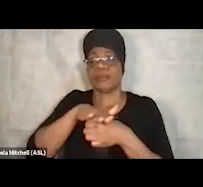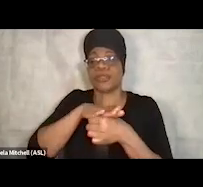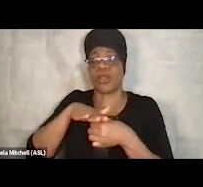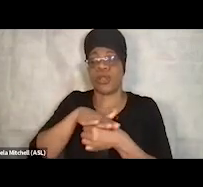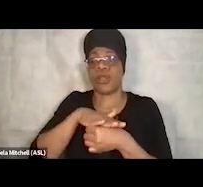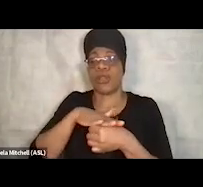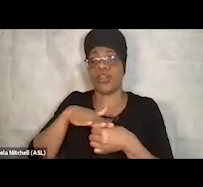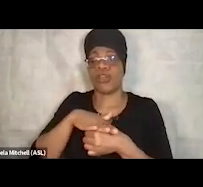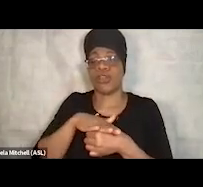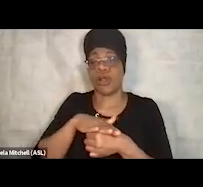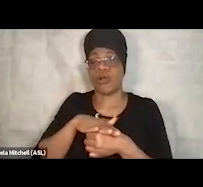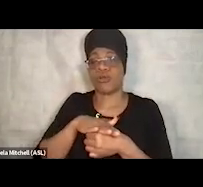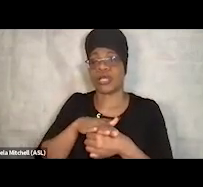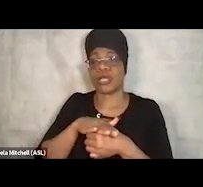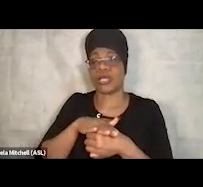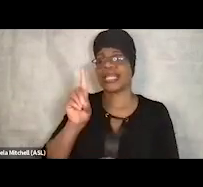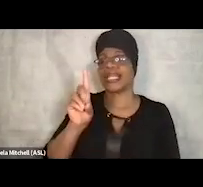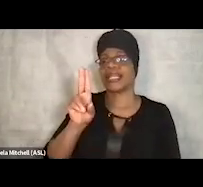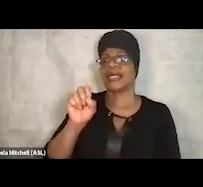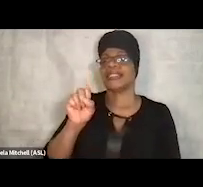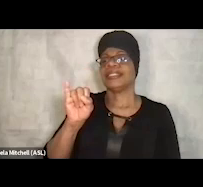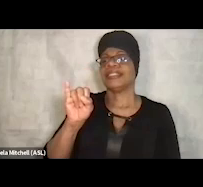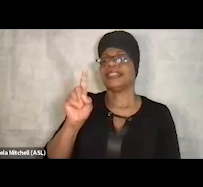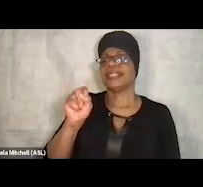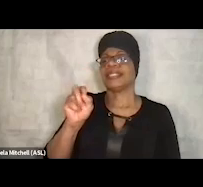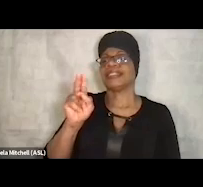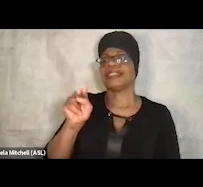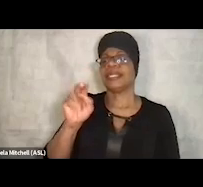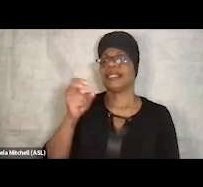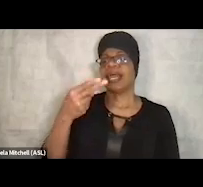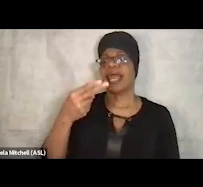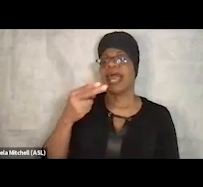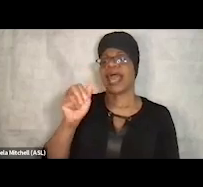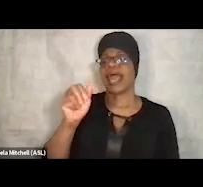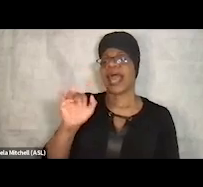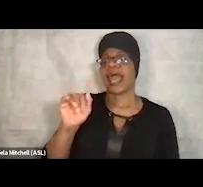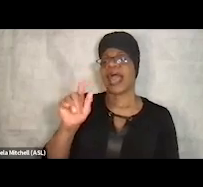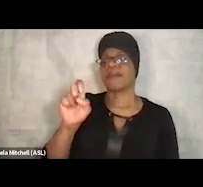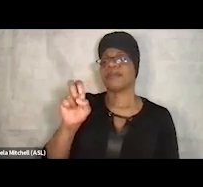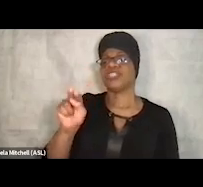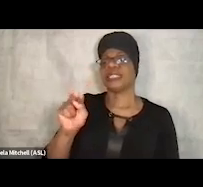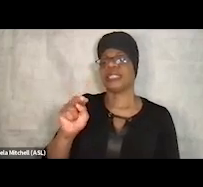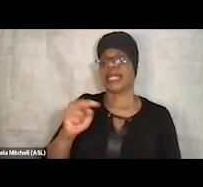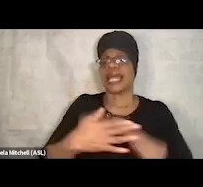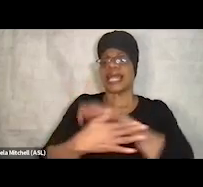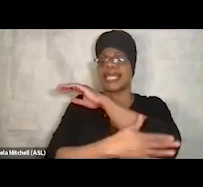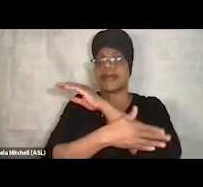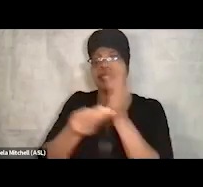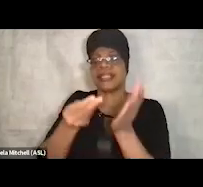Invest in Hamilton County partnership where they funded that, paid the participants to come and gain certification.